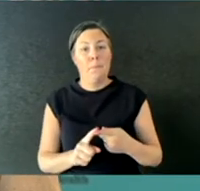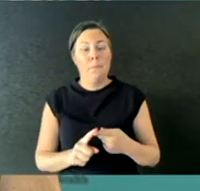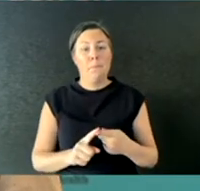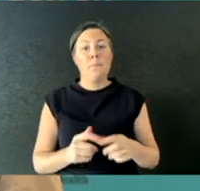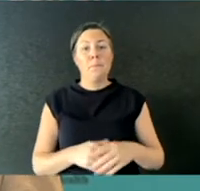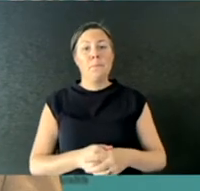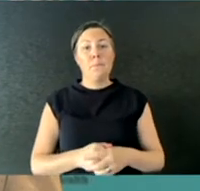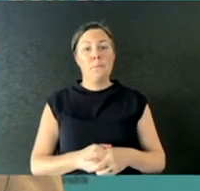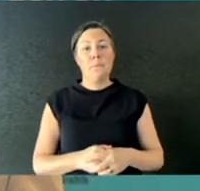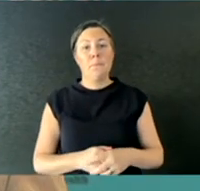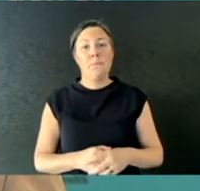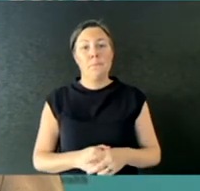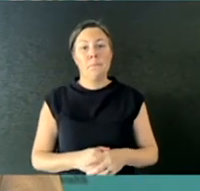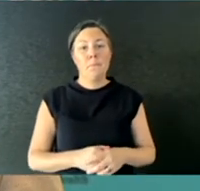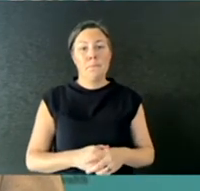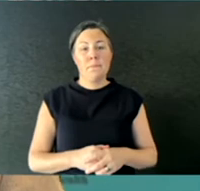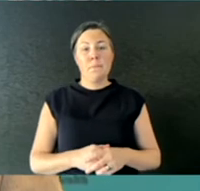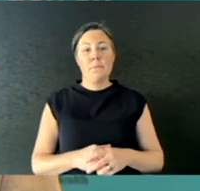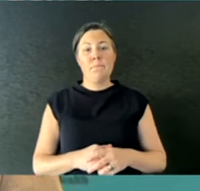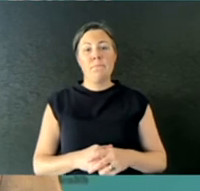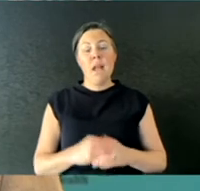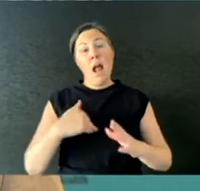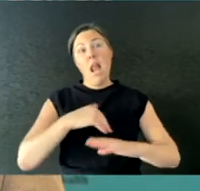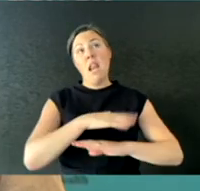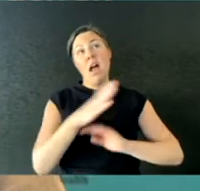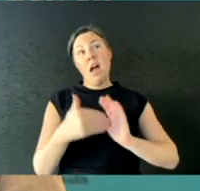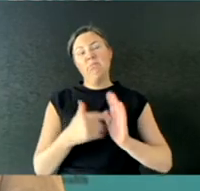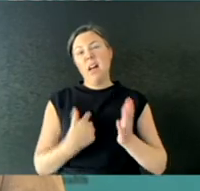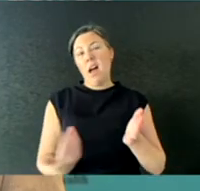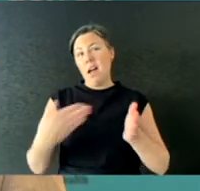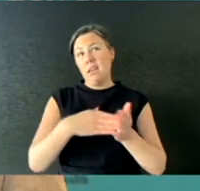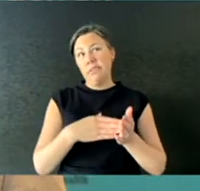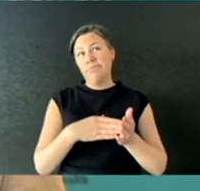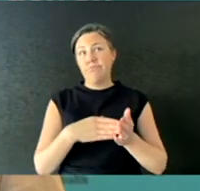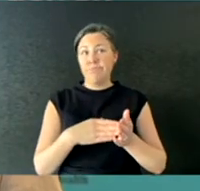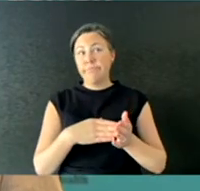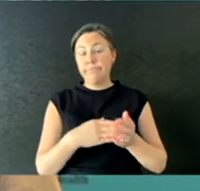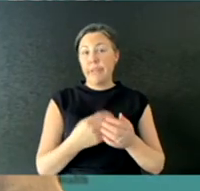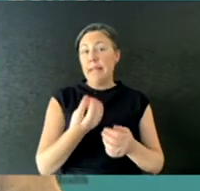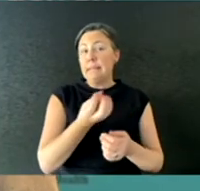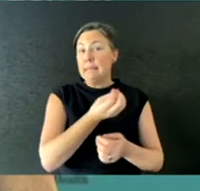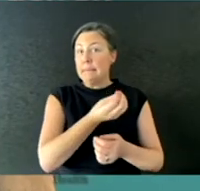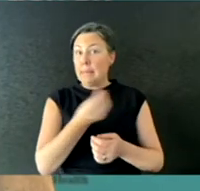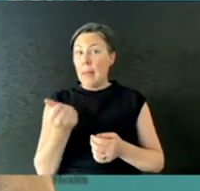So the last thing I'd say is that there are still, however, some very popular masks such